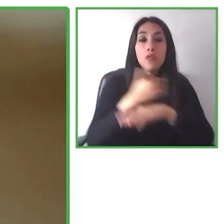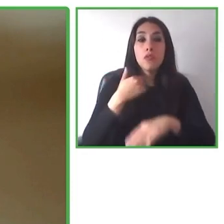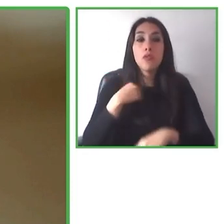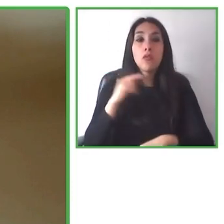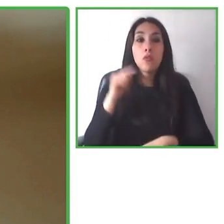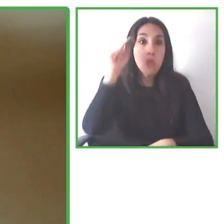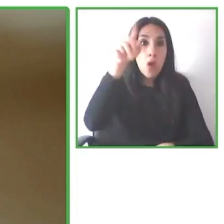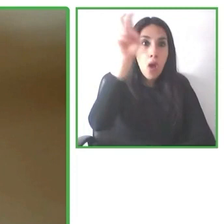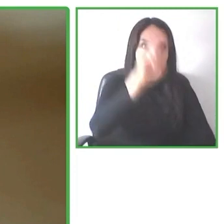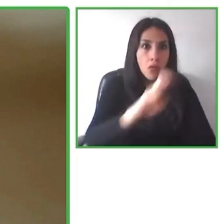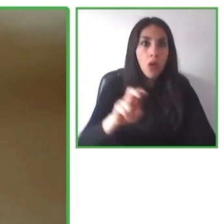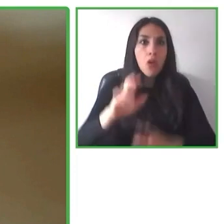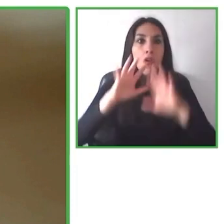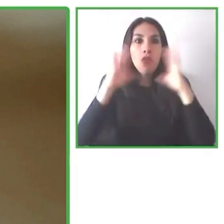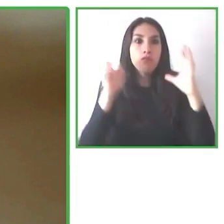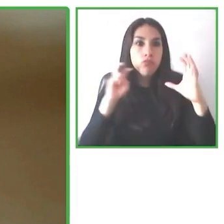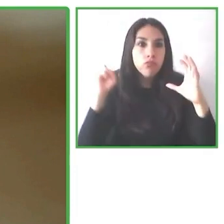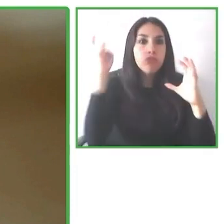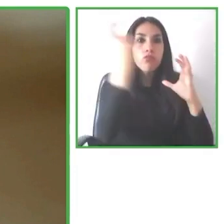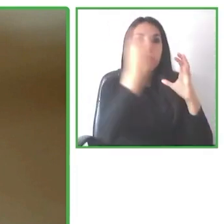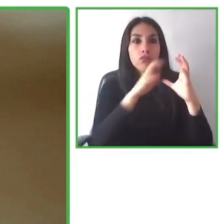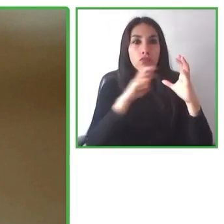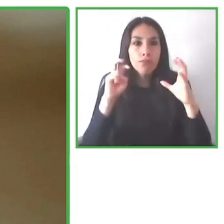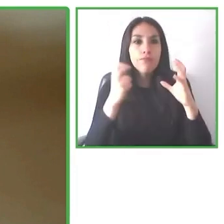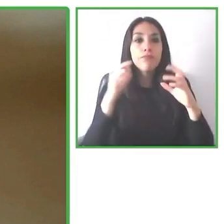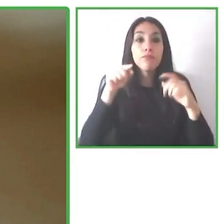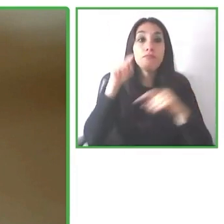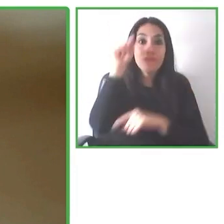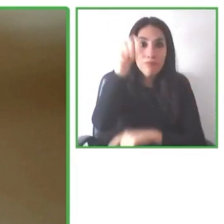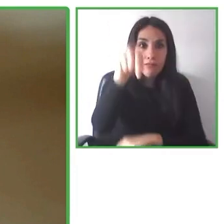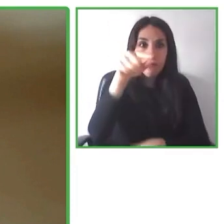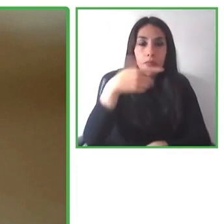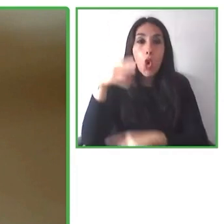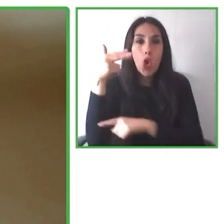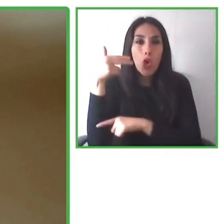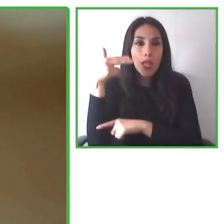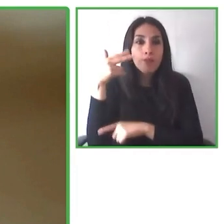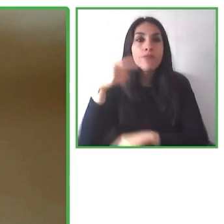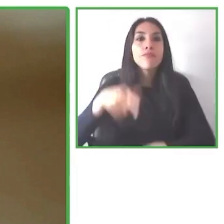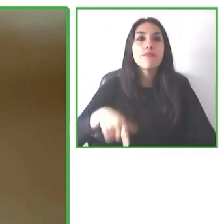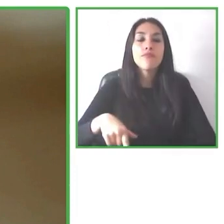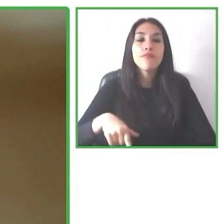where I've been to a hotel that said that it was accessible And then when I